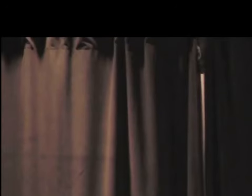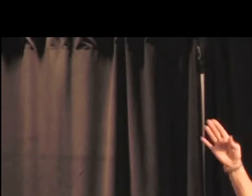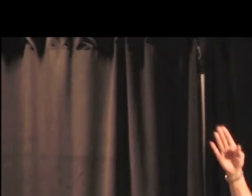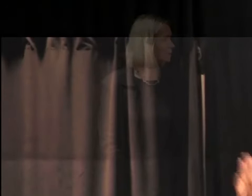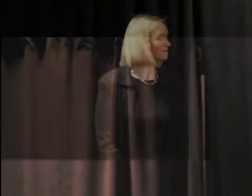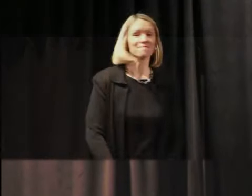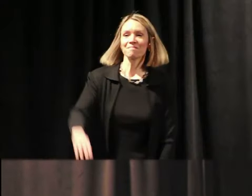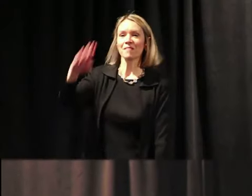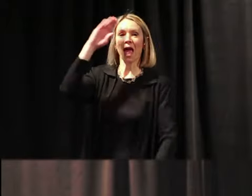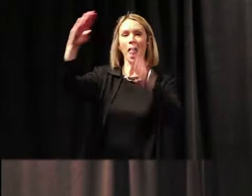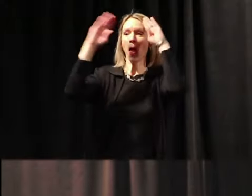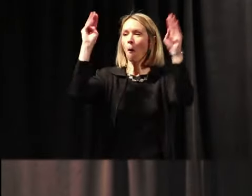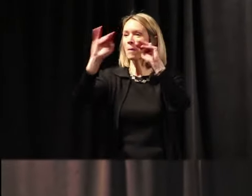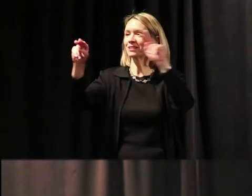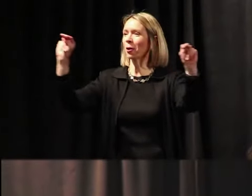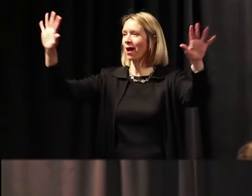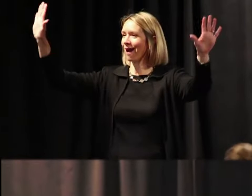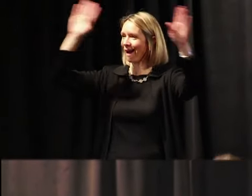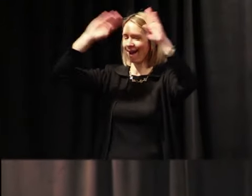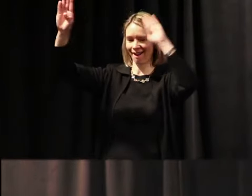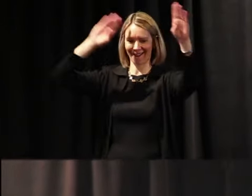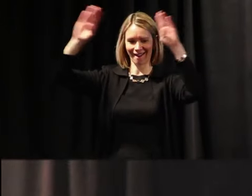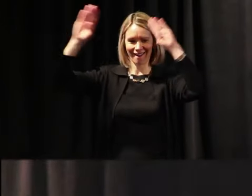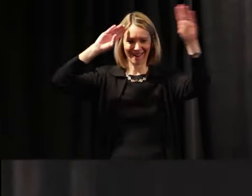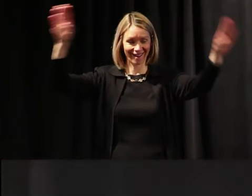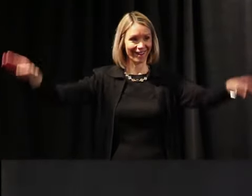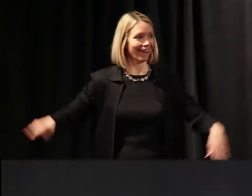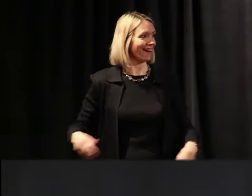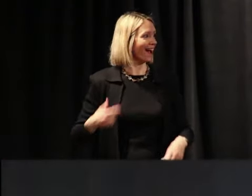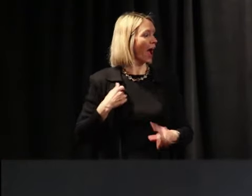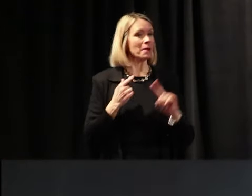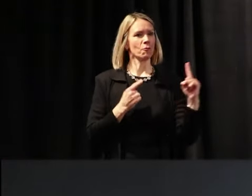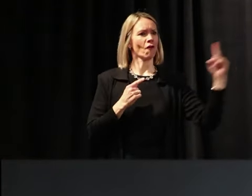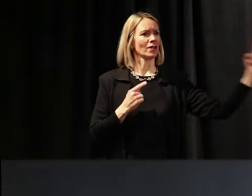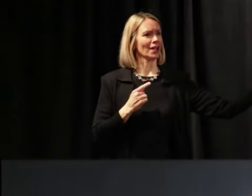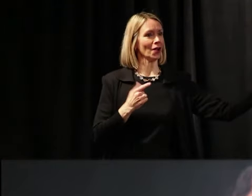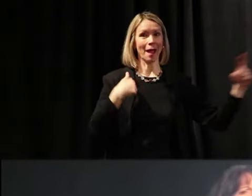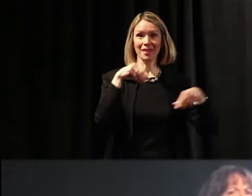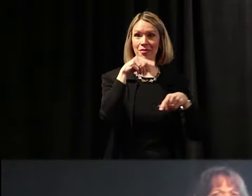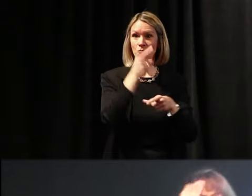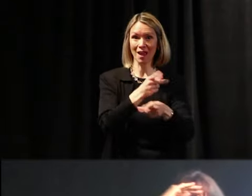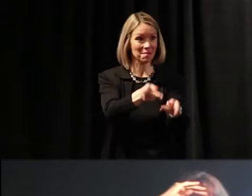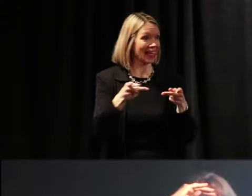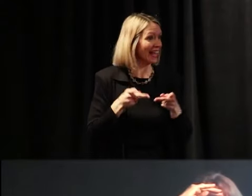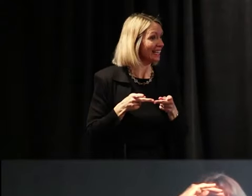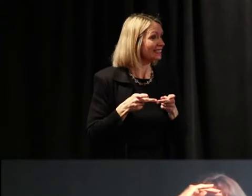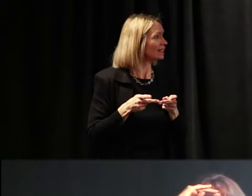Hello, Minnesota. I'm going to move over here. Am I in the right place?